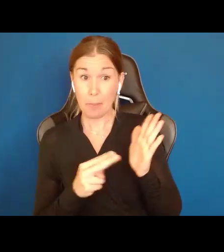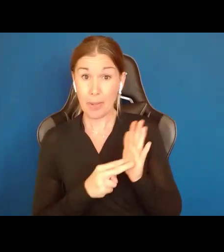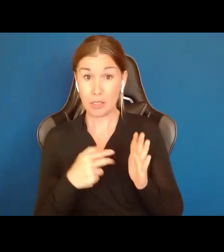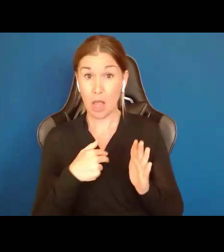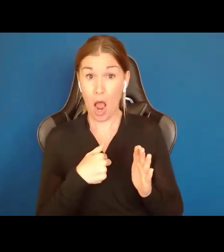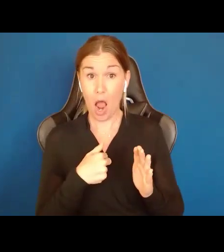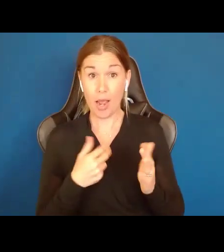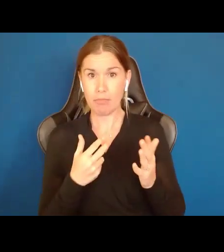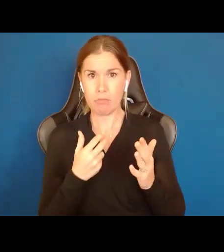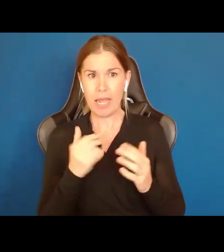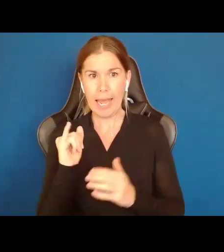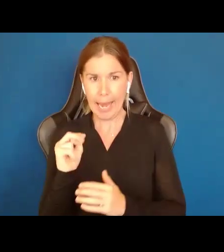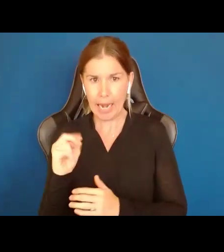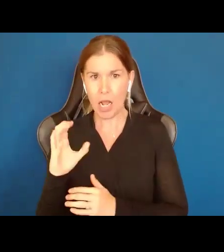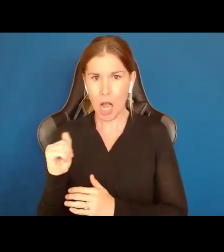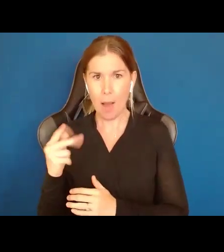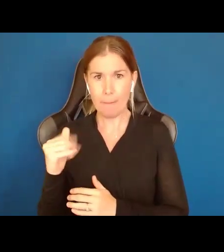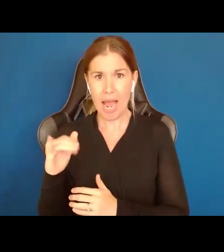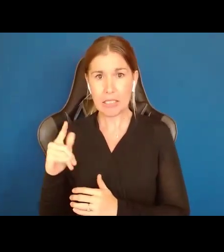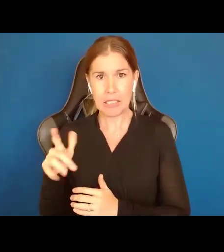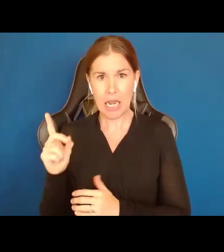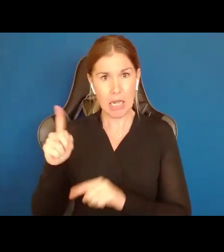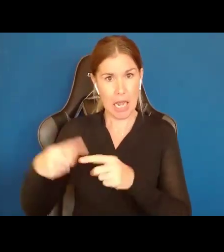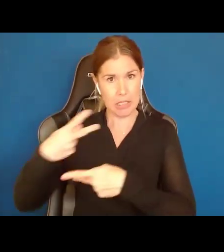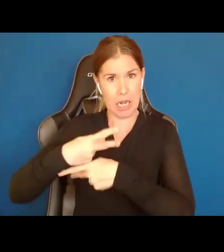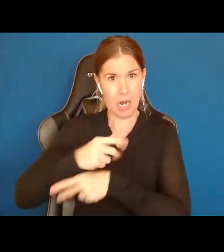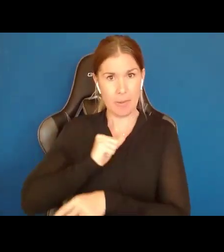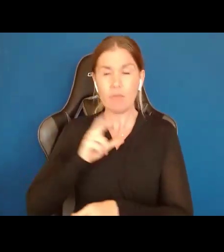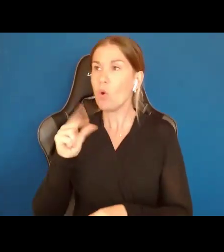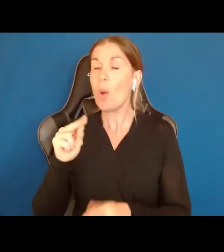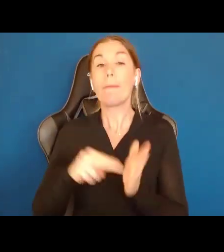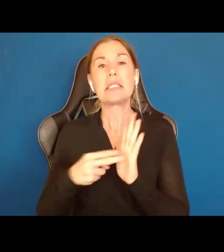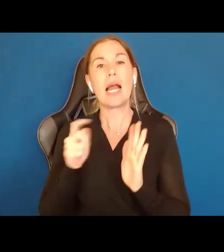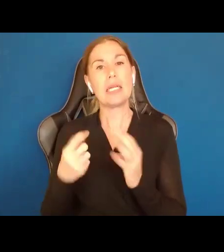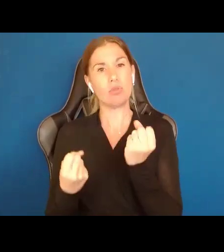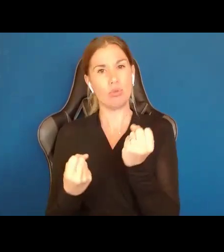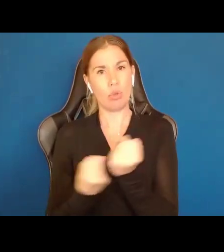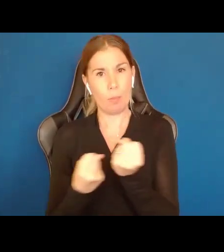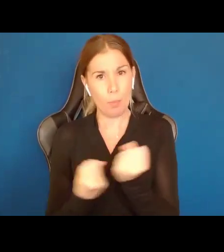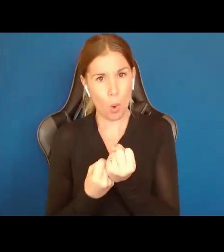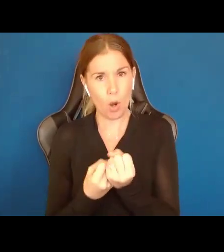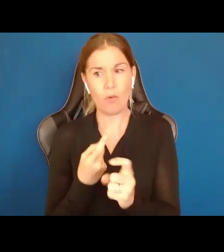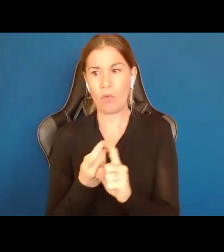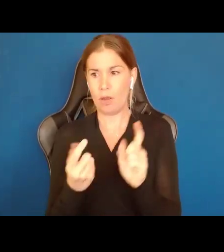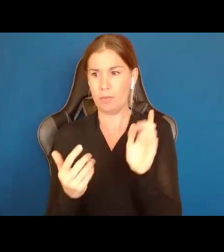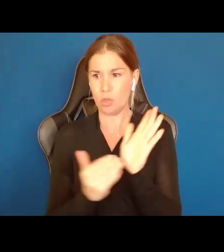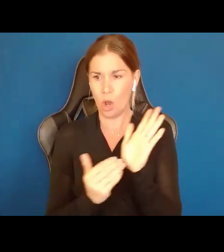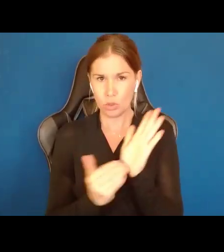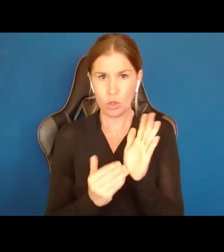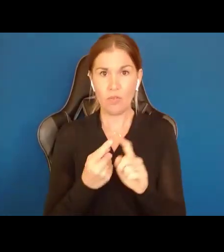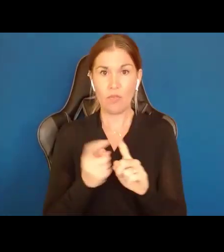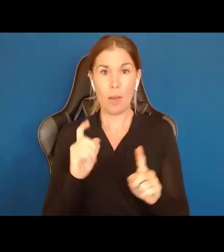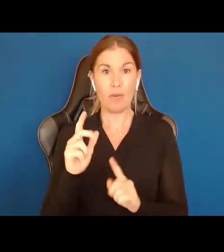of my health? No. It means that I needed support from the doctor, from the pharmacist, in order to